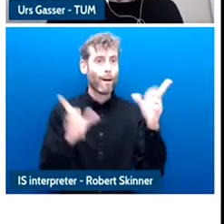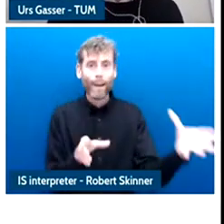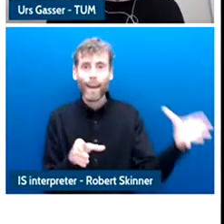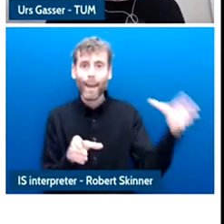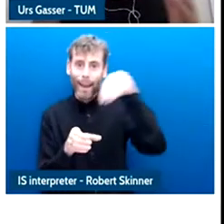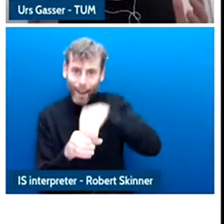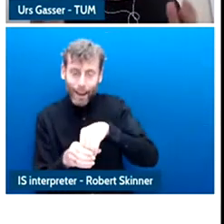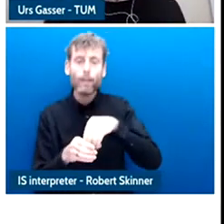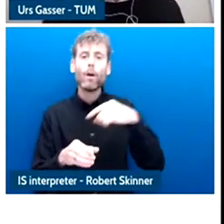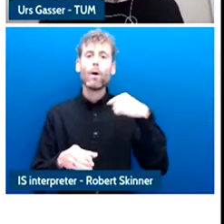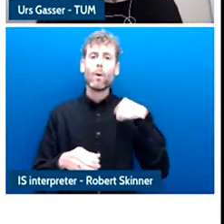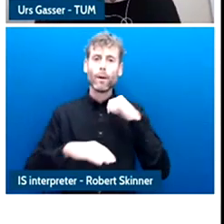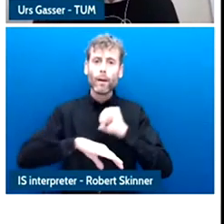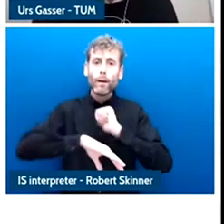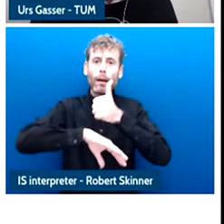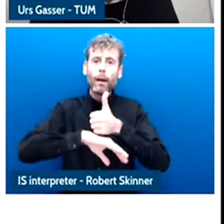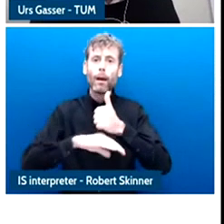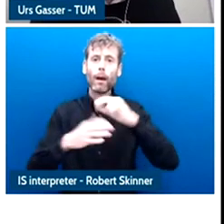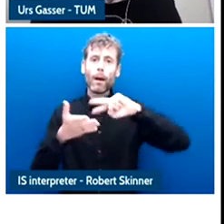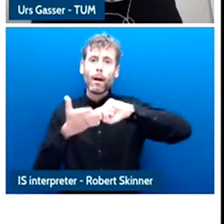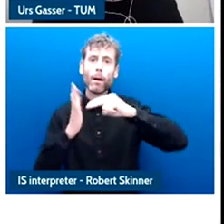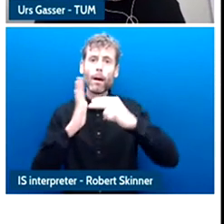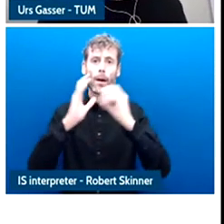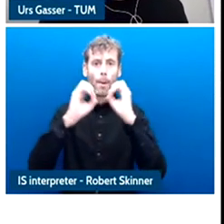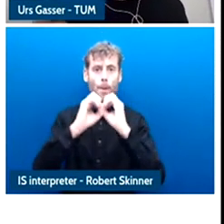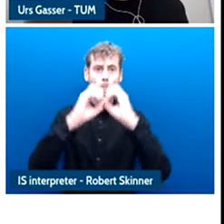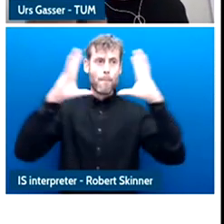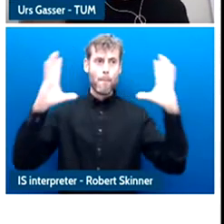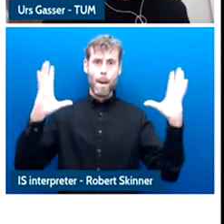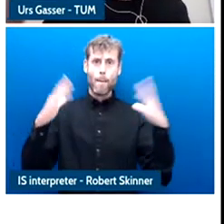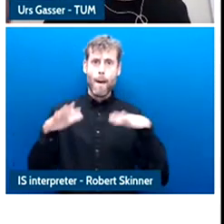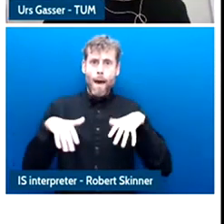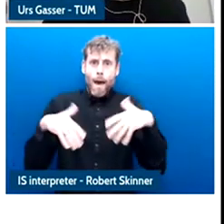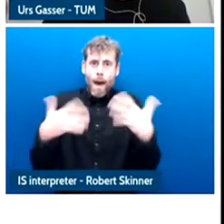participation you will find it in the report that I shared before and I